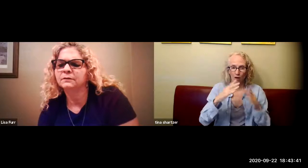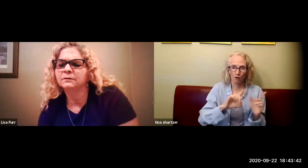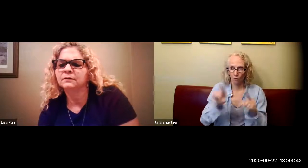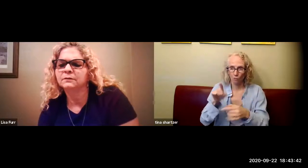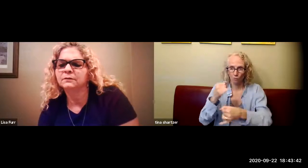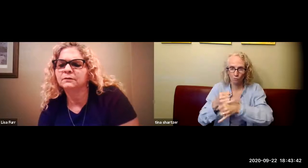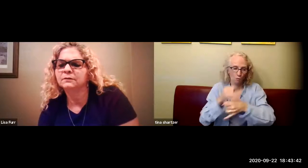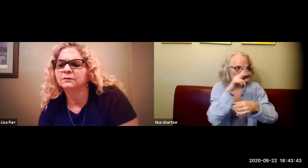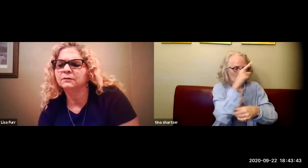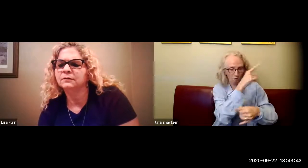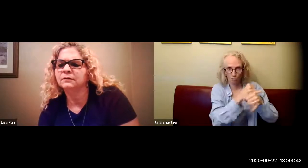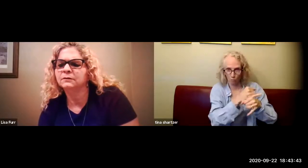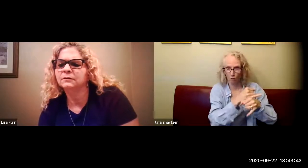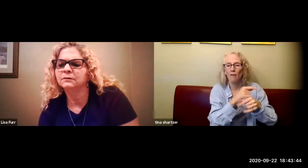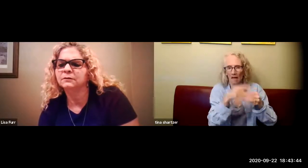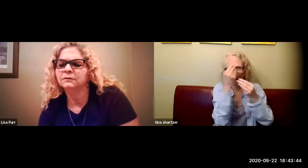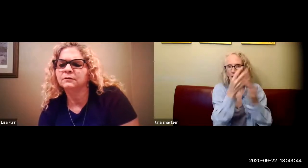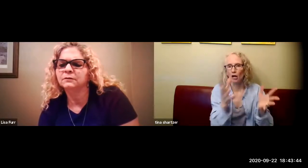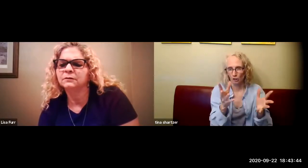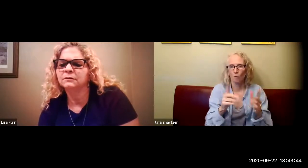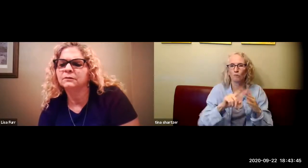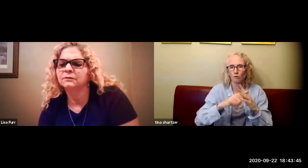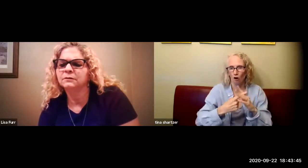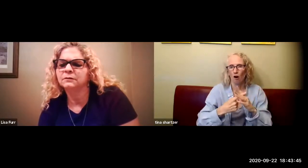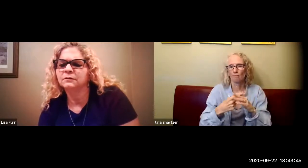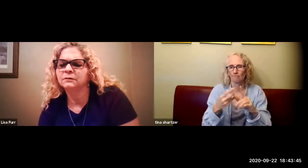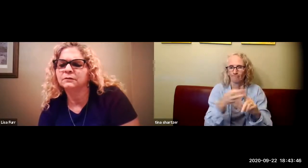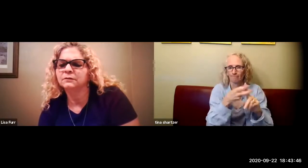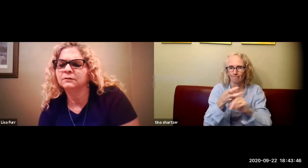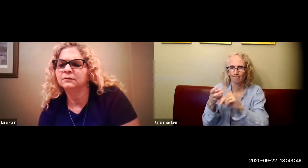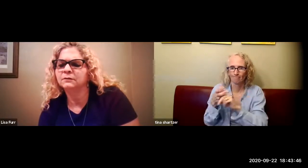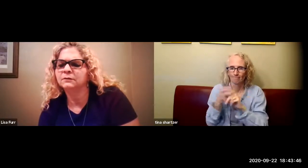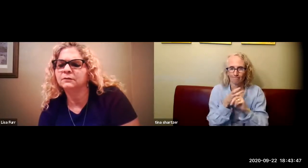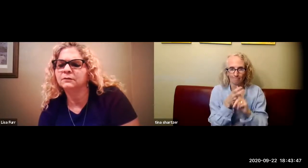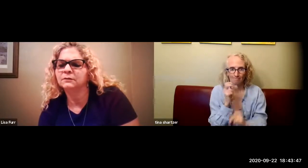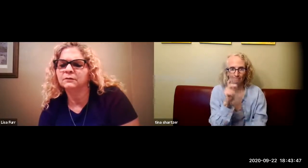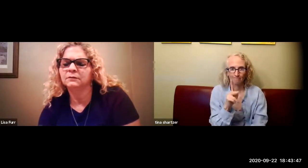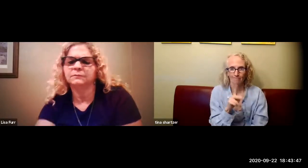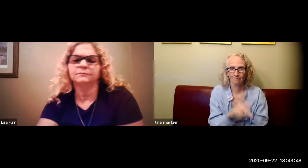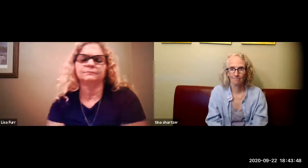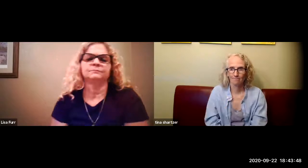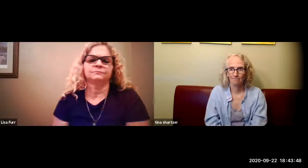and protocol for what our signers are to be expected to do once they reach campus